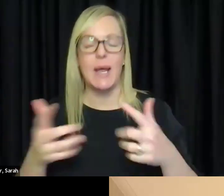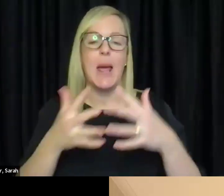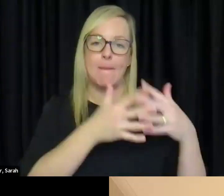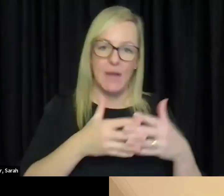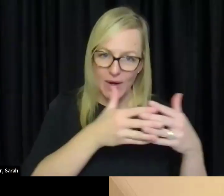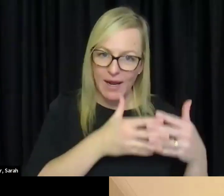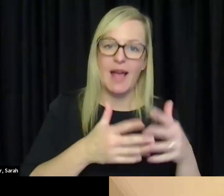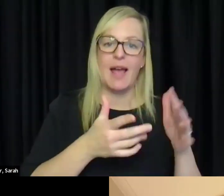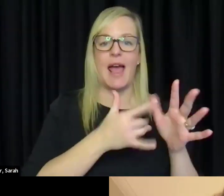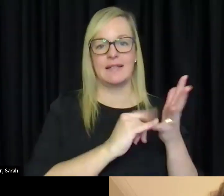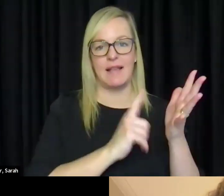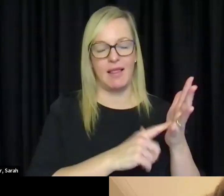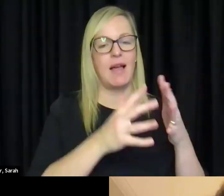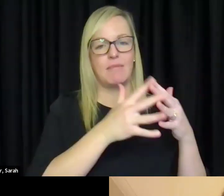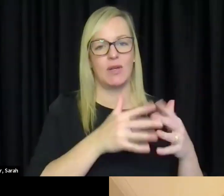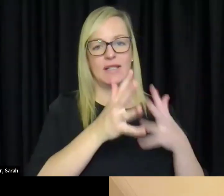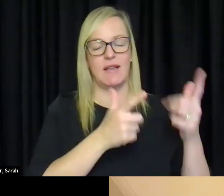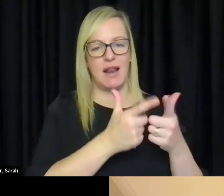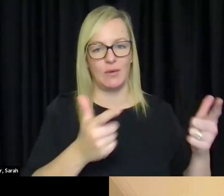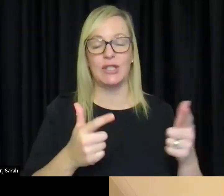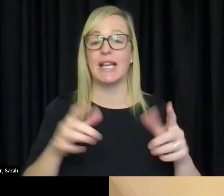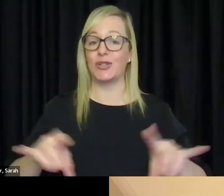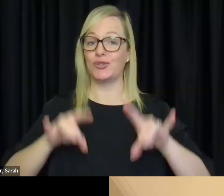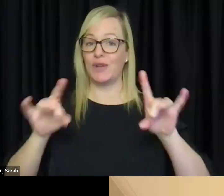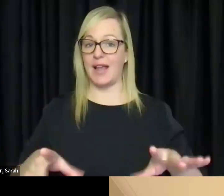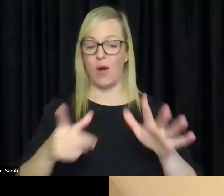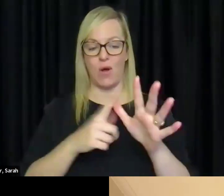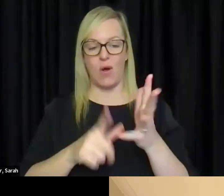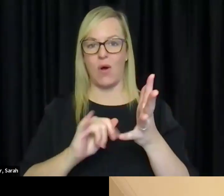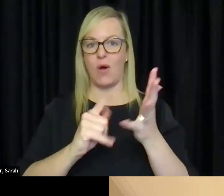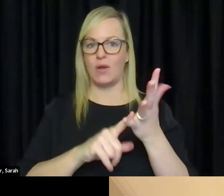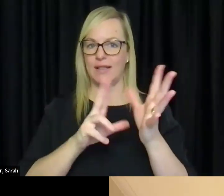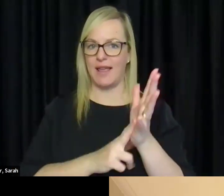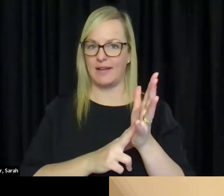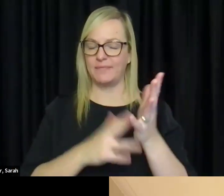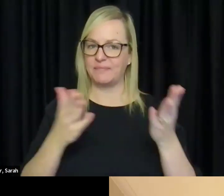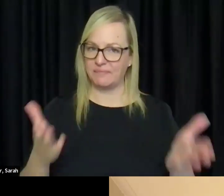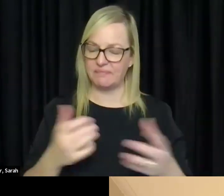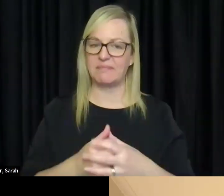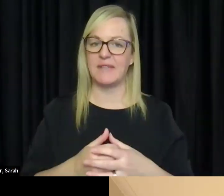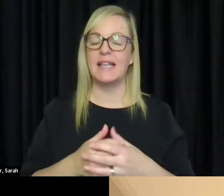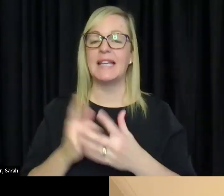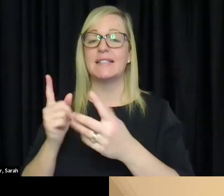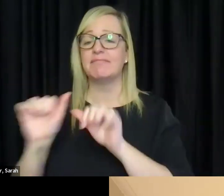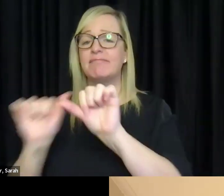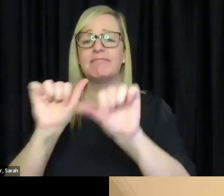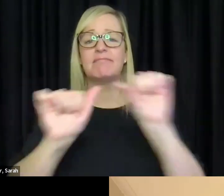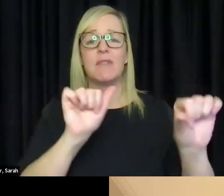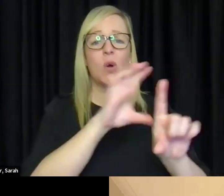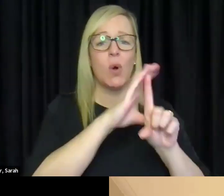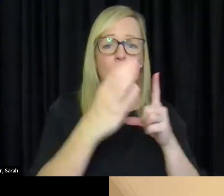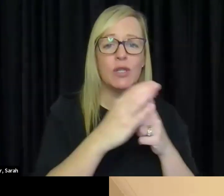in Australia we call it Auslan. Because they have their own, I guess culture, community and